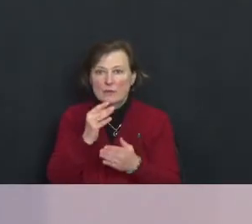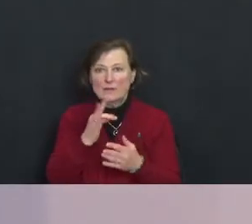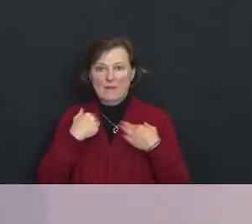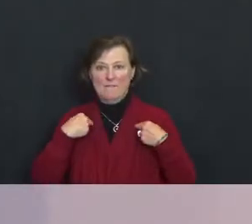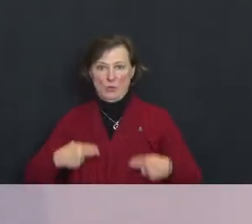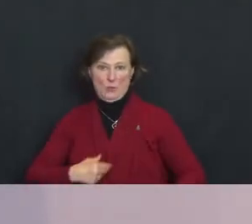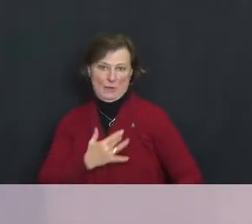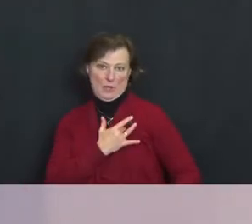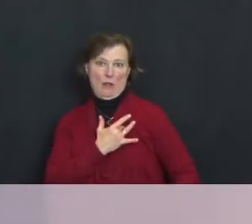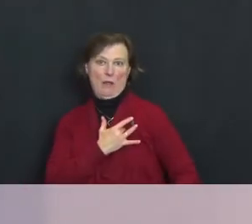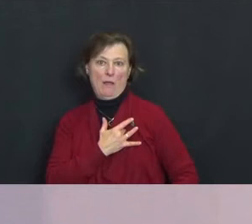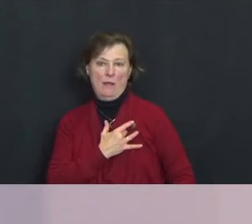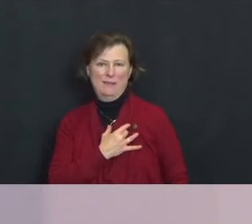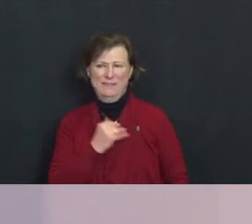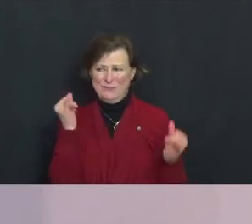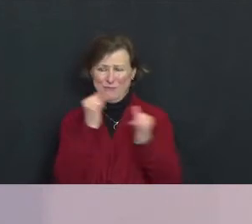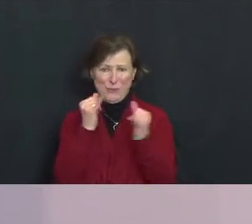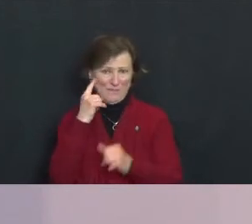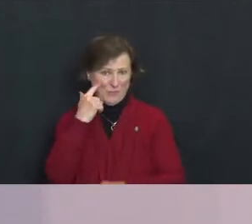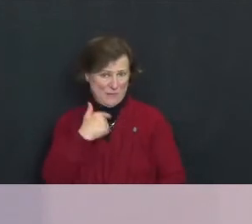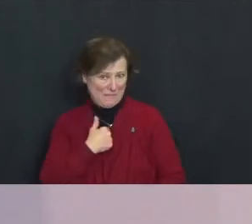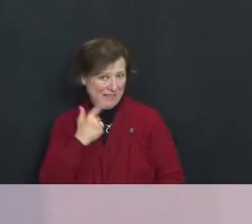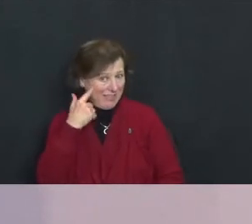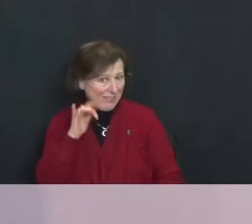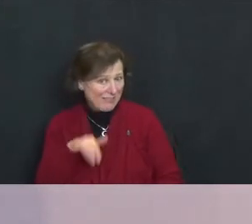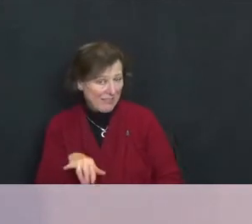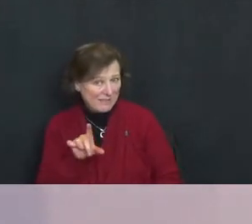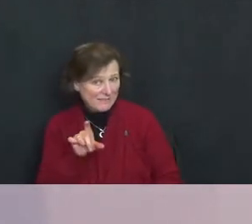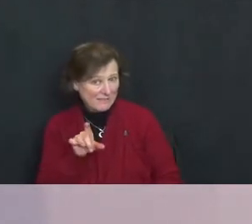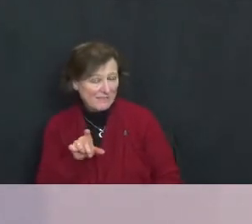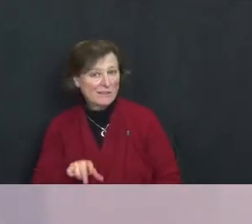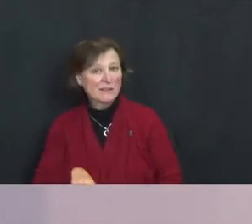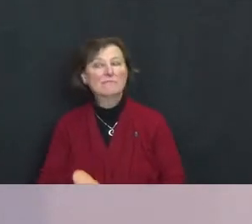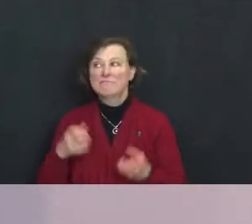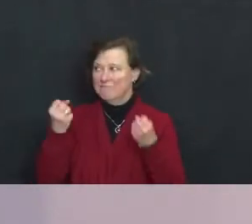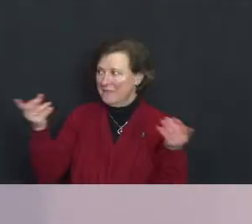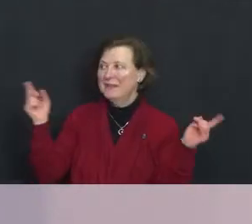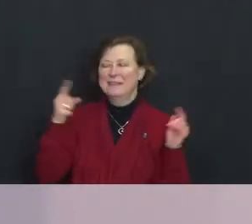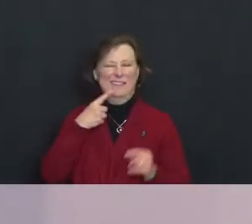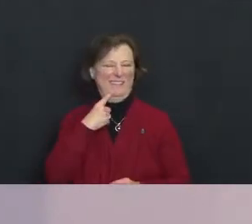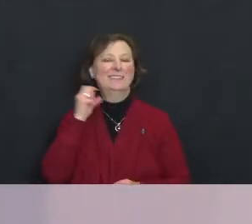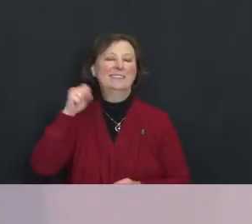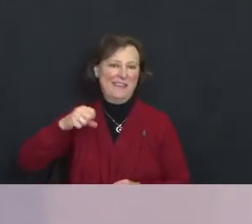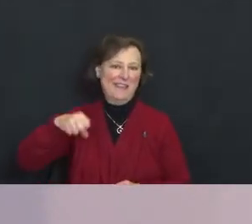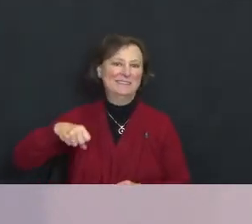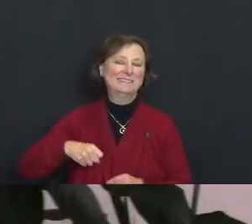Is it foolish for me to think so? Many would say so.